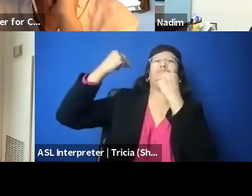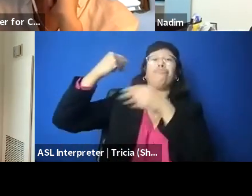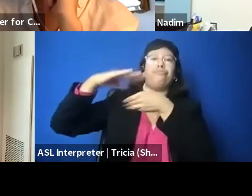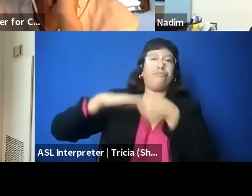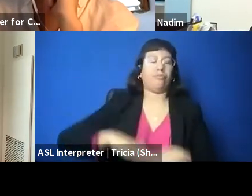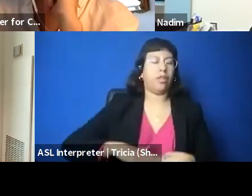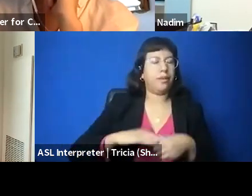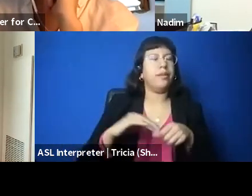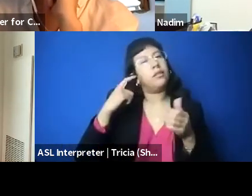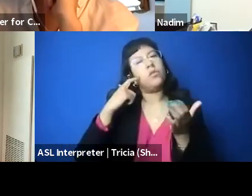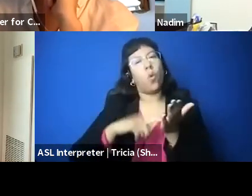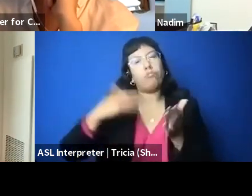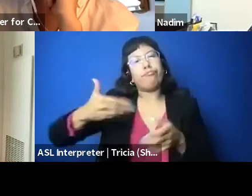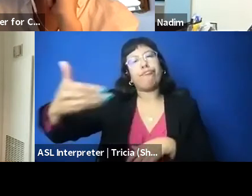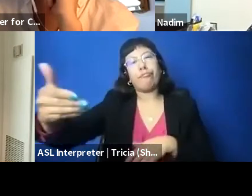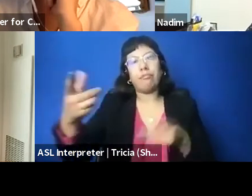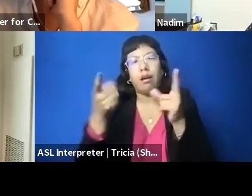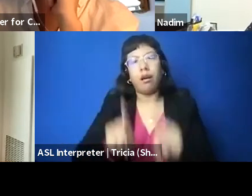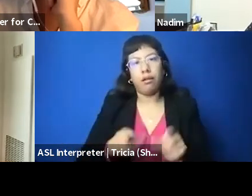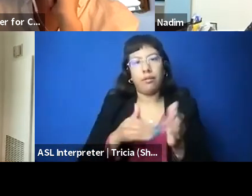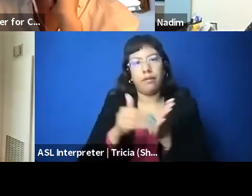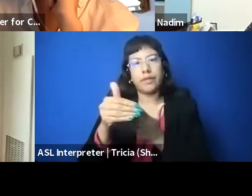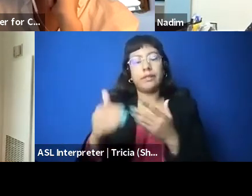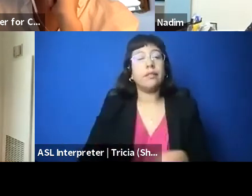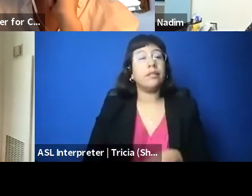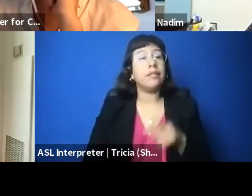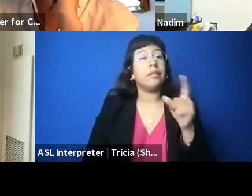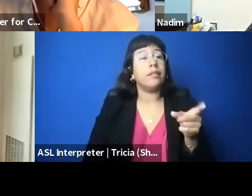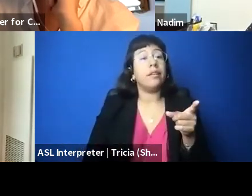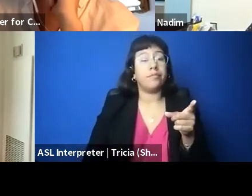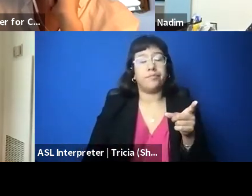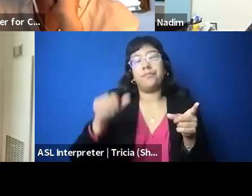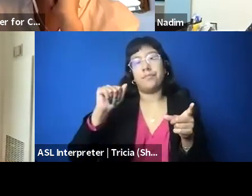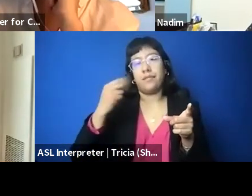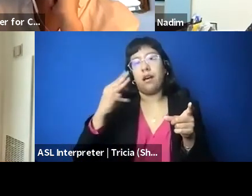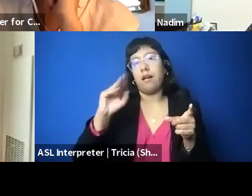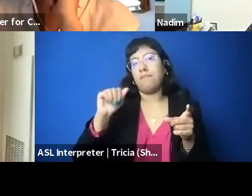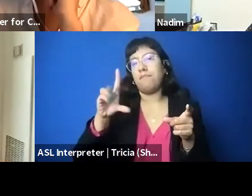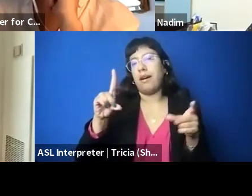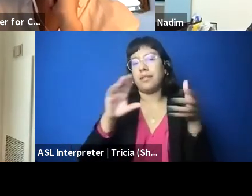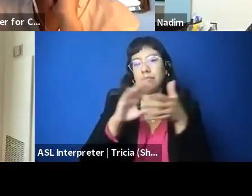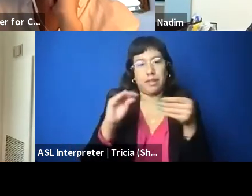Thank you so much. So Radhika, we're gonna stay with you, and we'll have you lead off answering this next question,